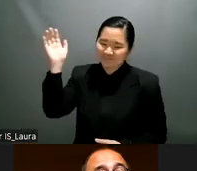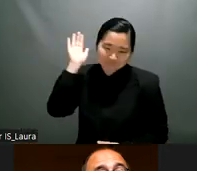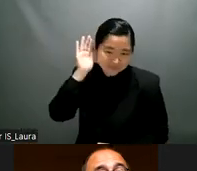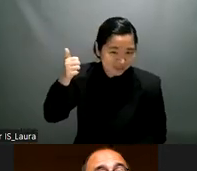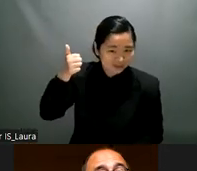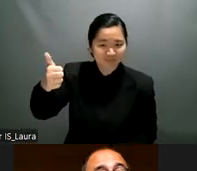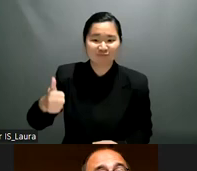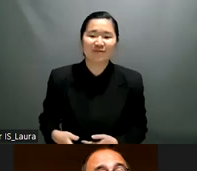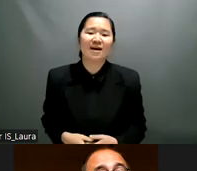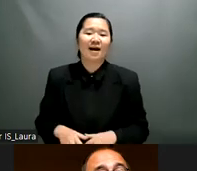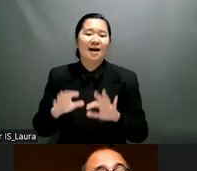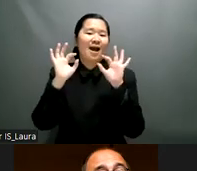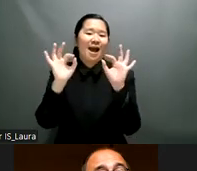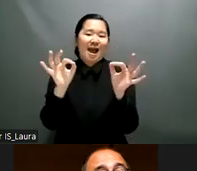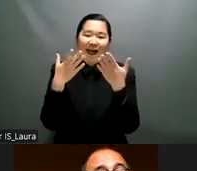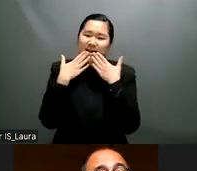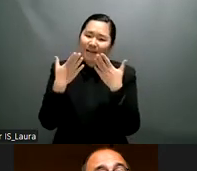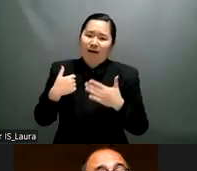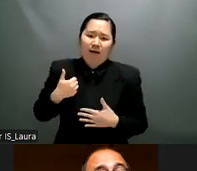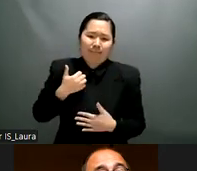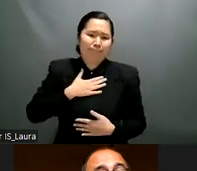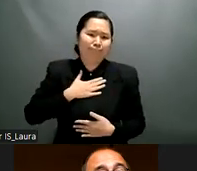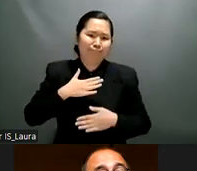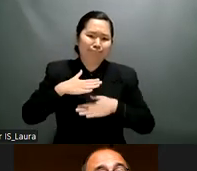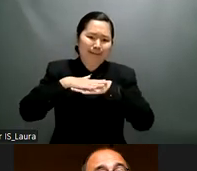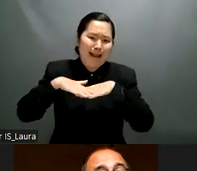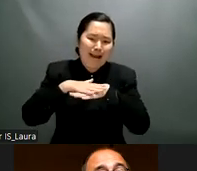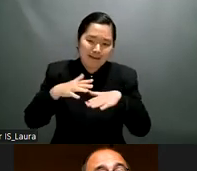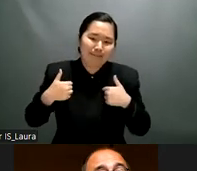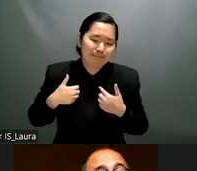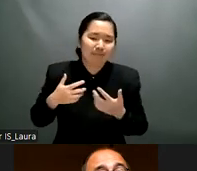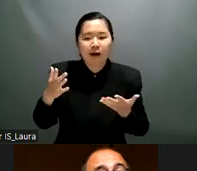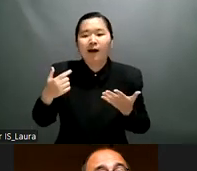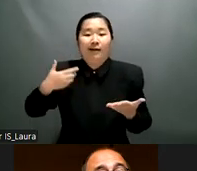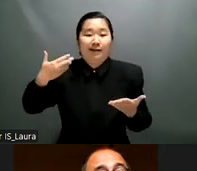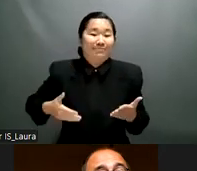name is yanirosa damayanti i'm chair of indonesian mental health association this is the first